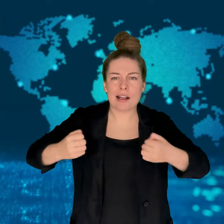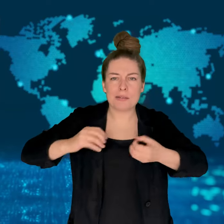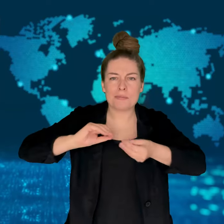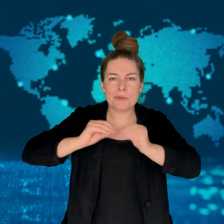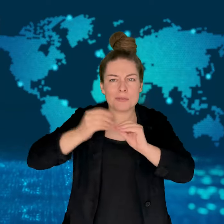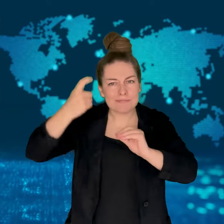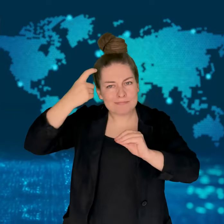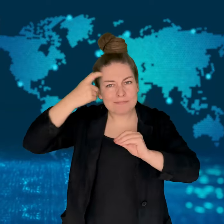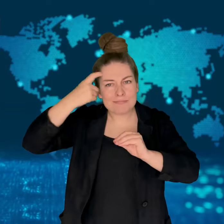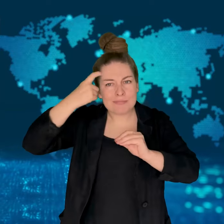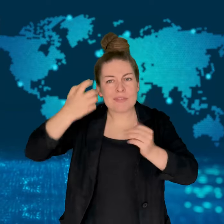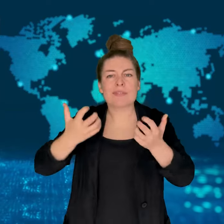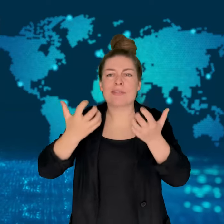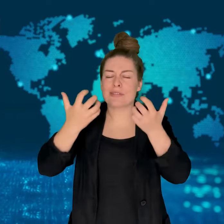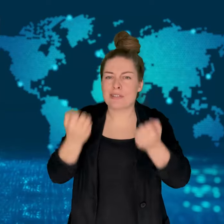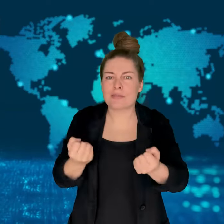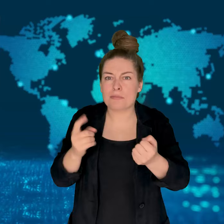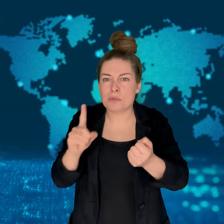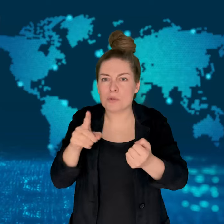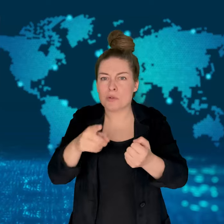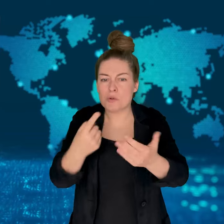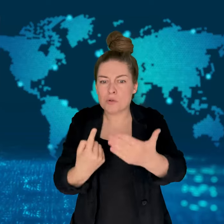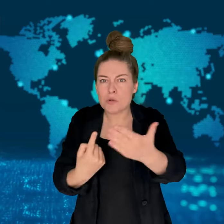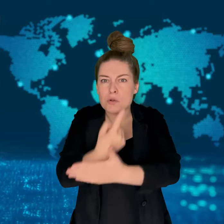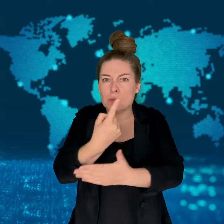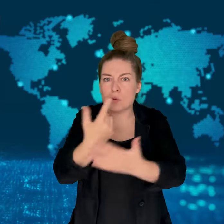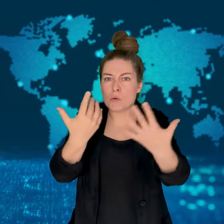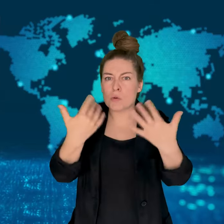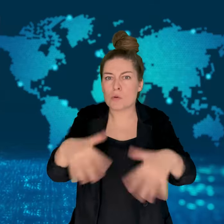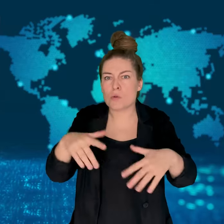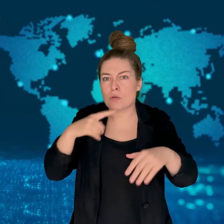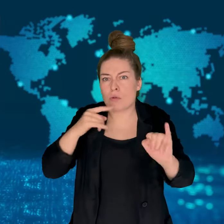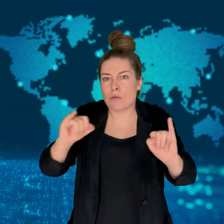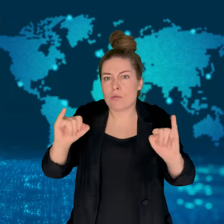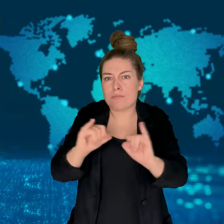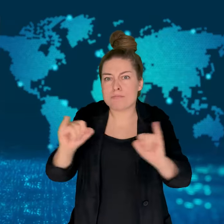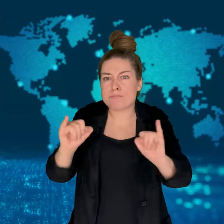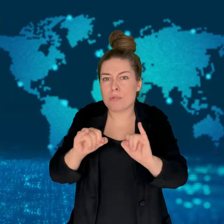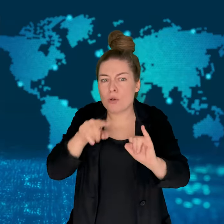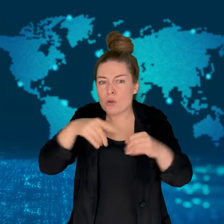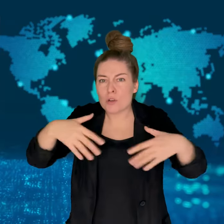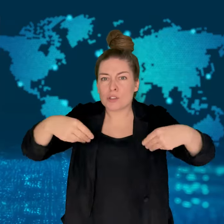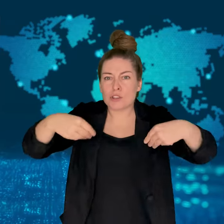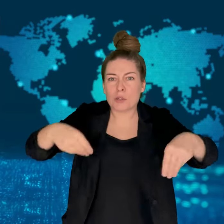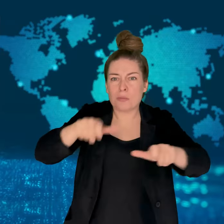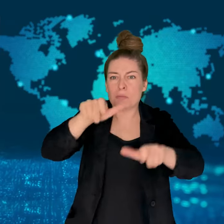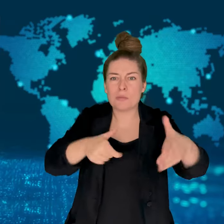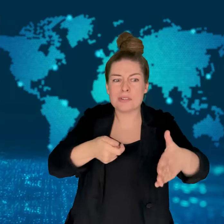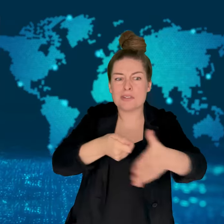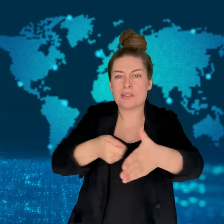His family confirmed that he had struggled with mental health issues